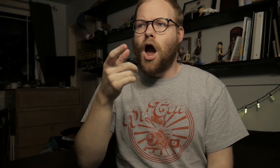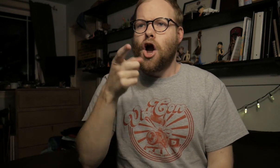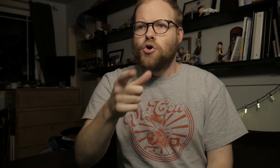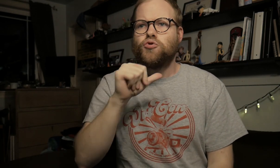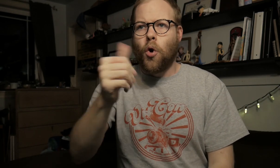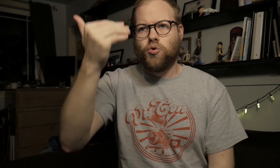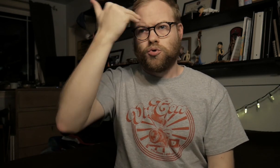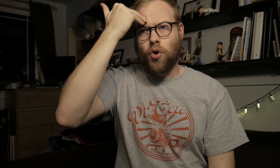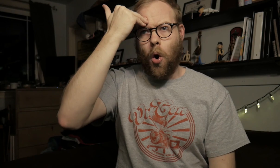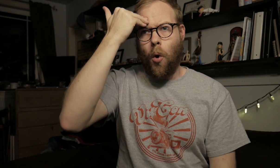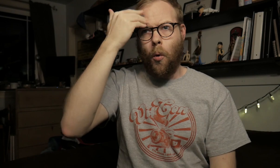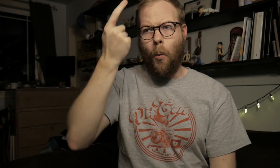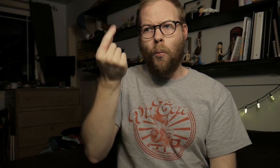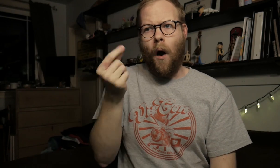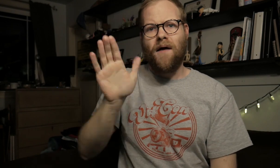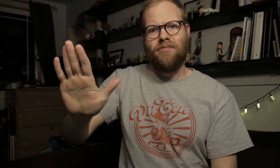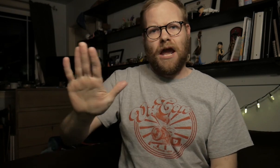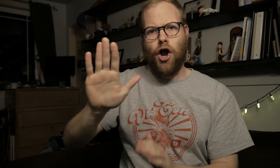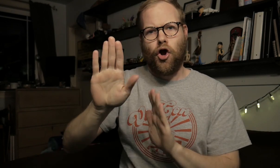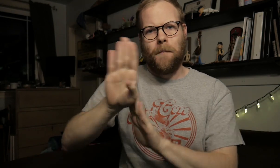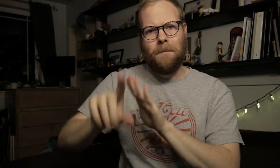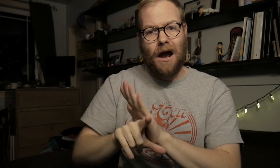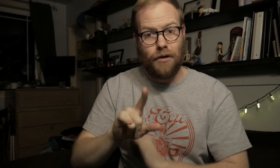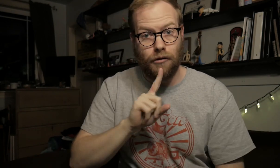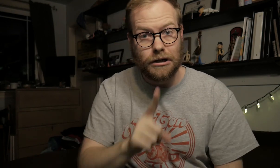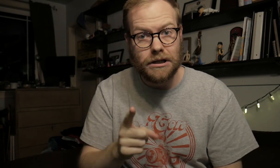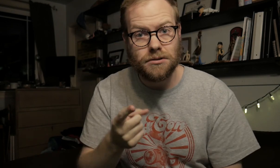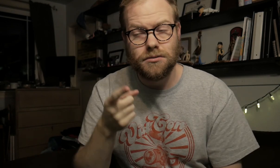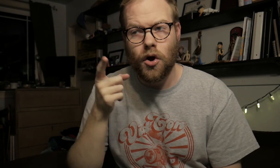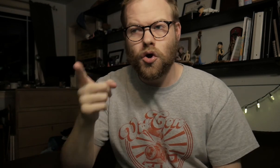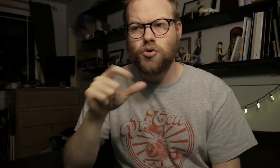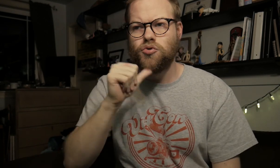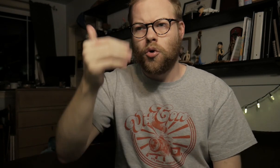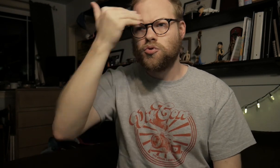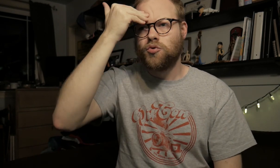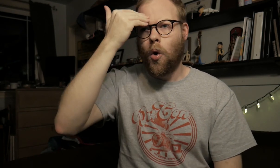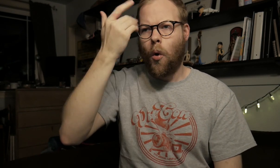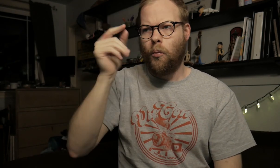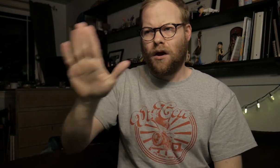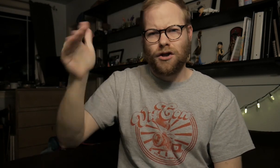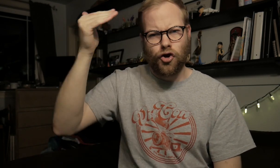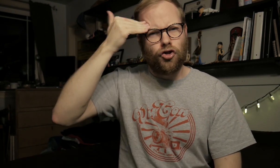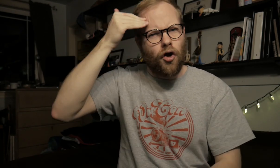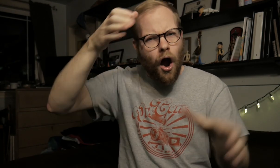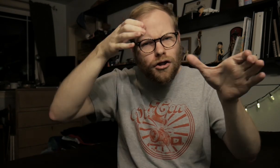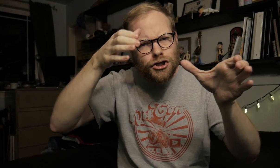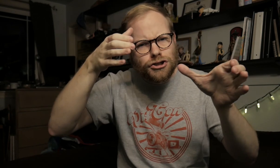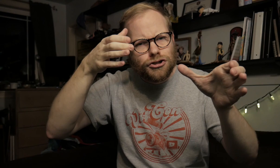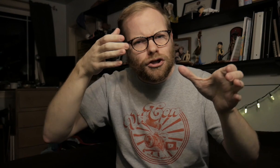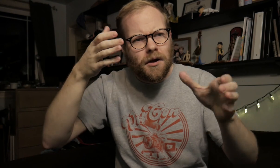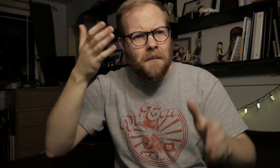You don't know what their background is. You don't know what their knowledge is.